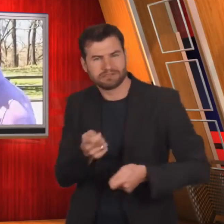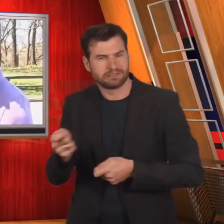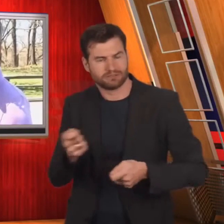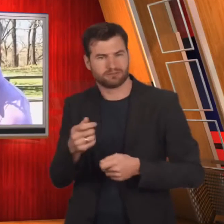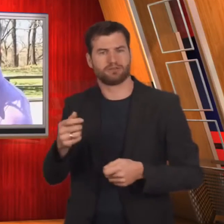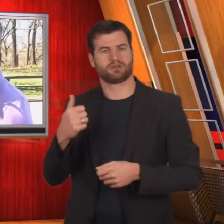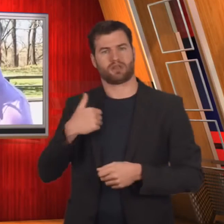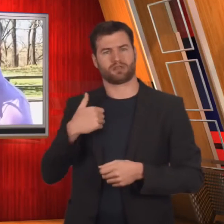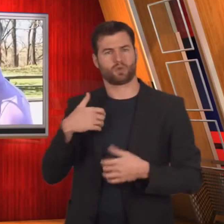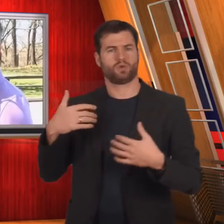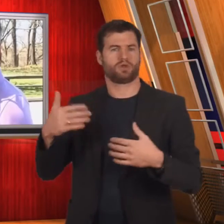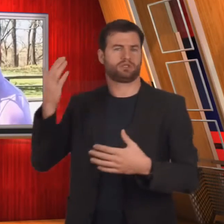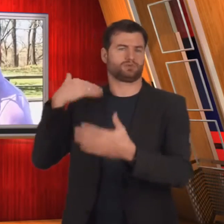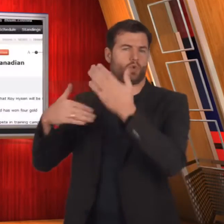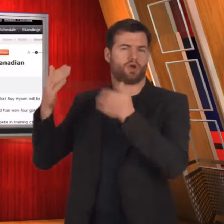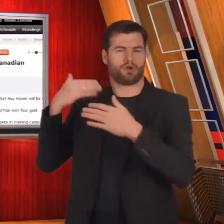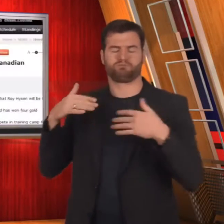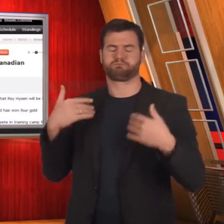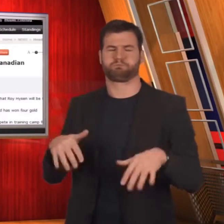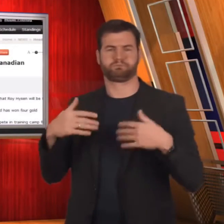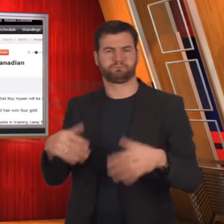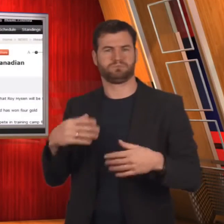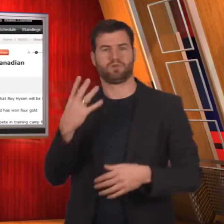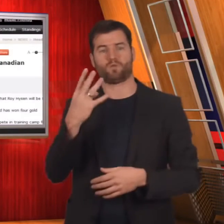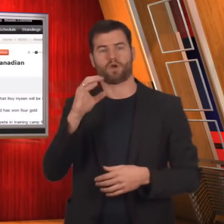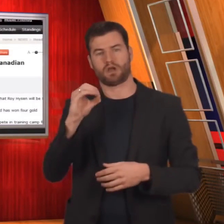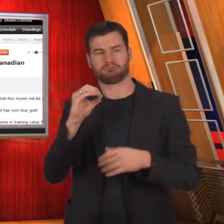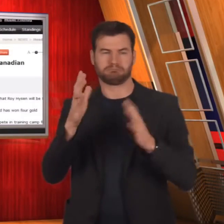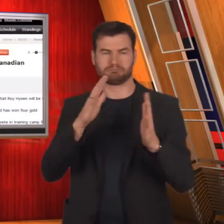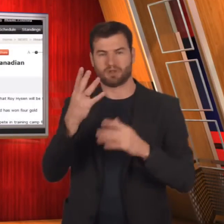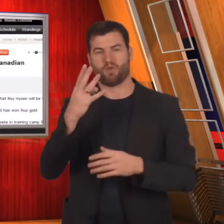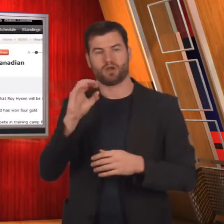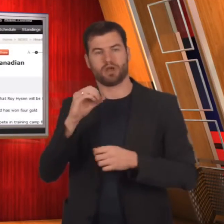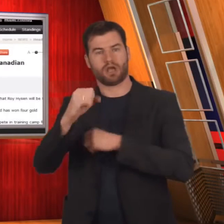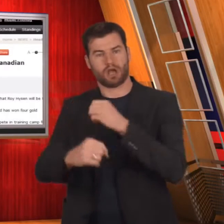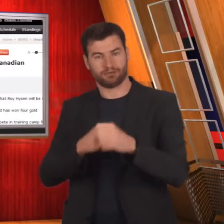Deaf Hockey Canada history for almost 40 years